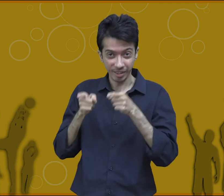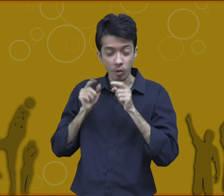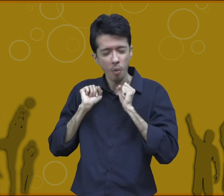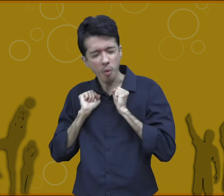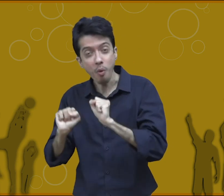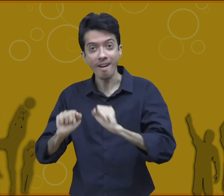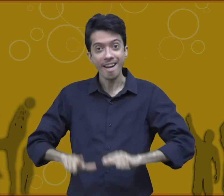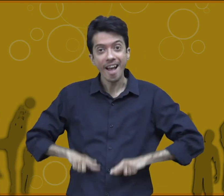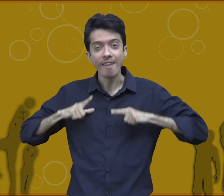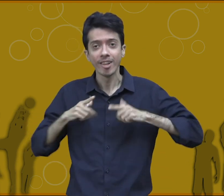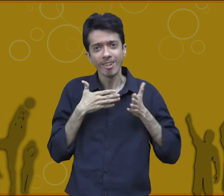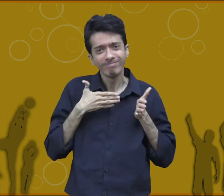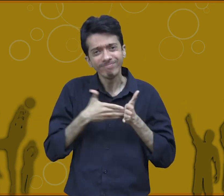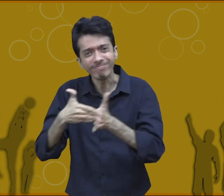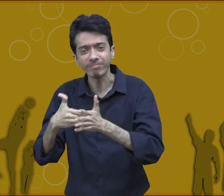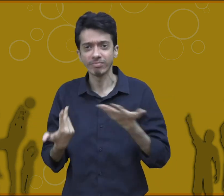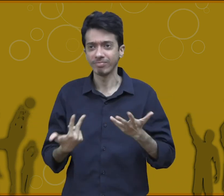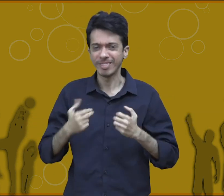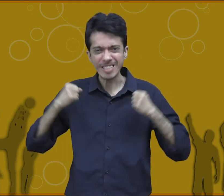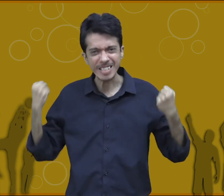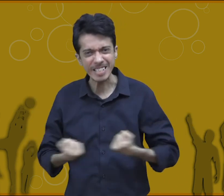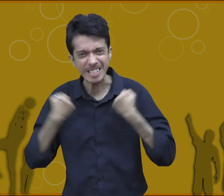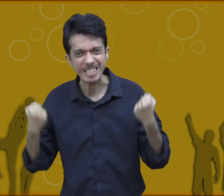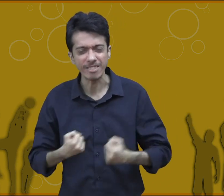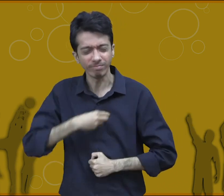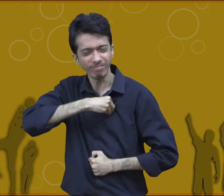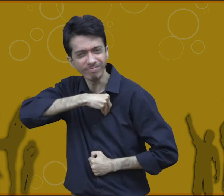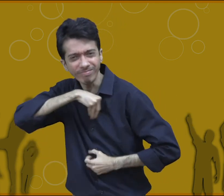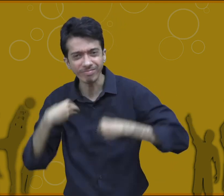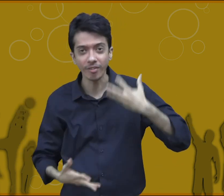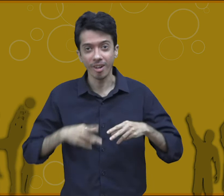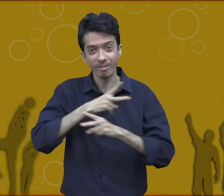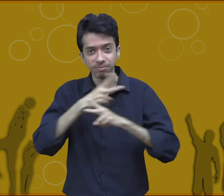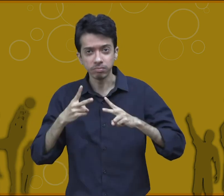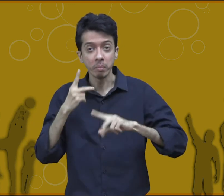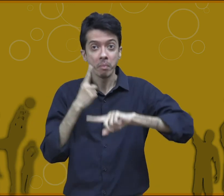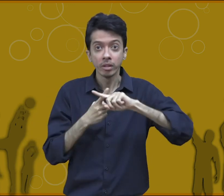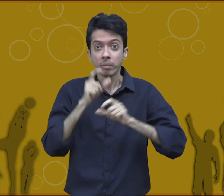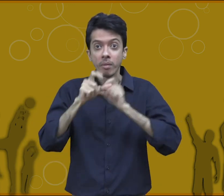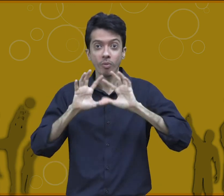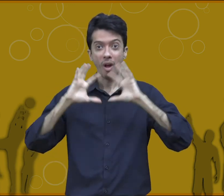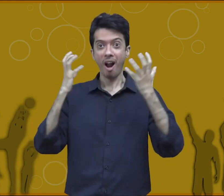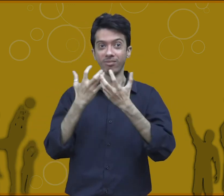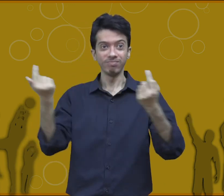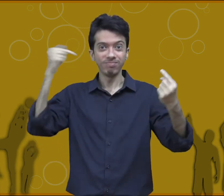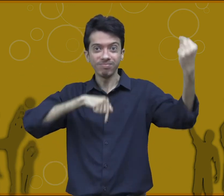who have faced many challenges in their life they did hard work and struggled a lot to achieve their